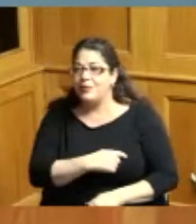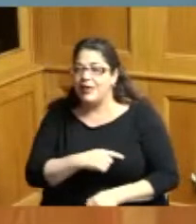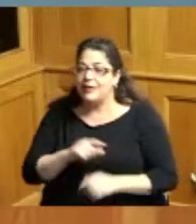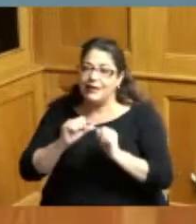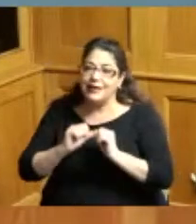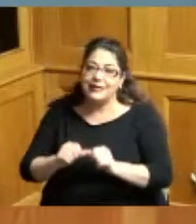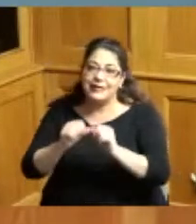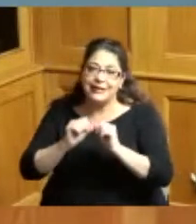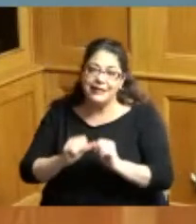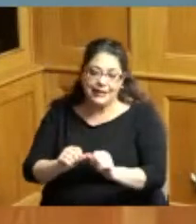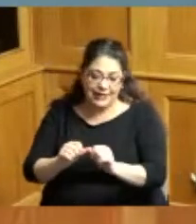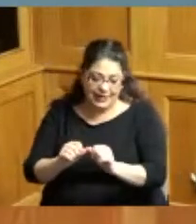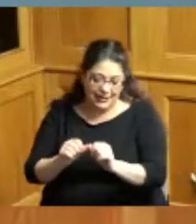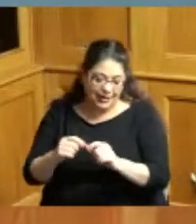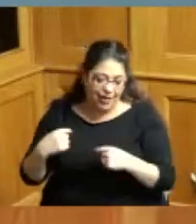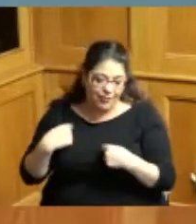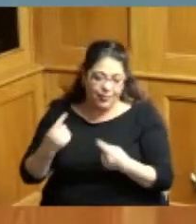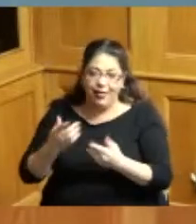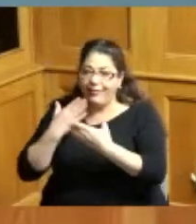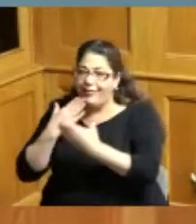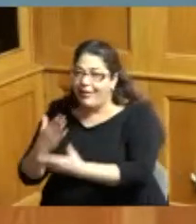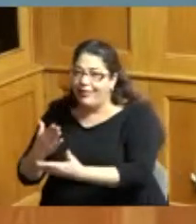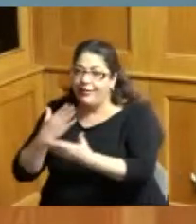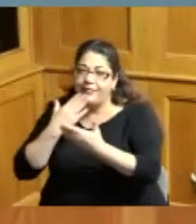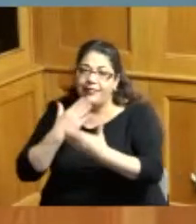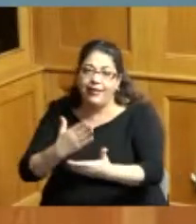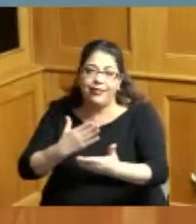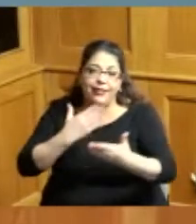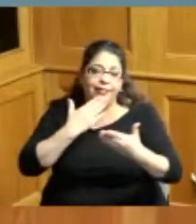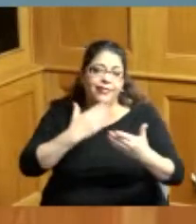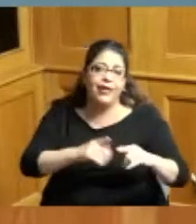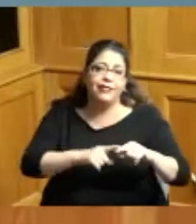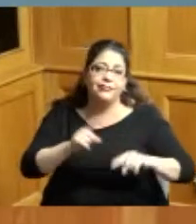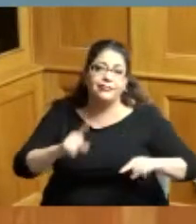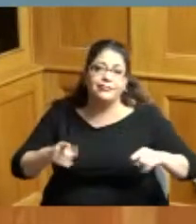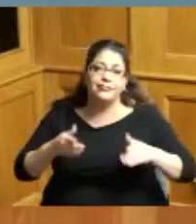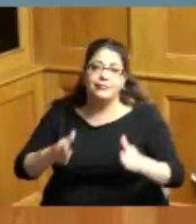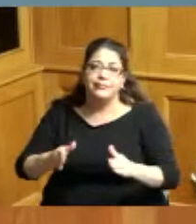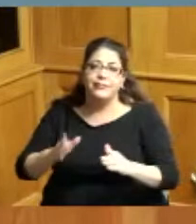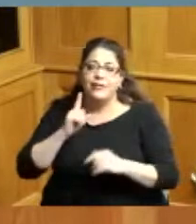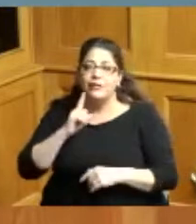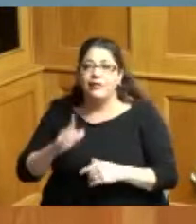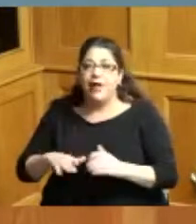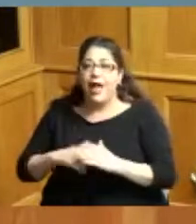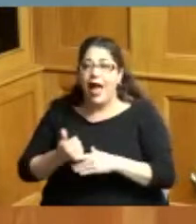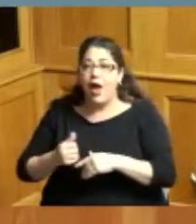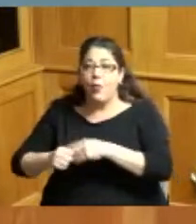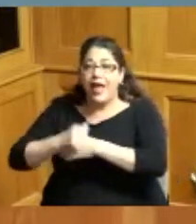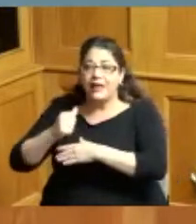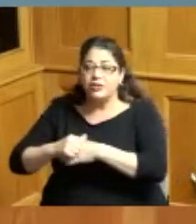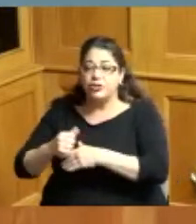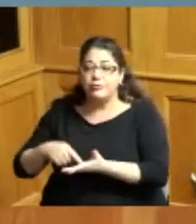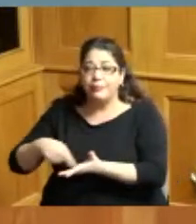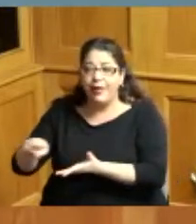continually thanked our staff people we've did that through our hazard pay people being out doing